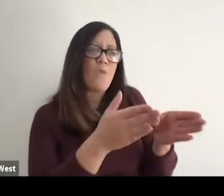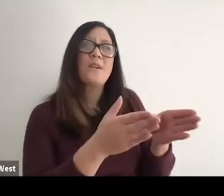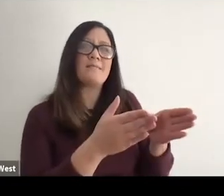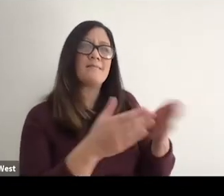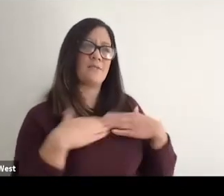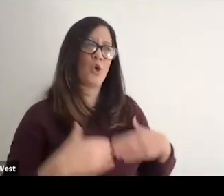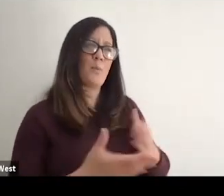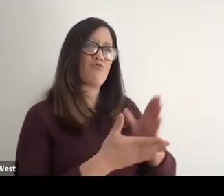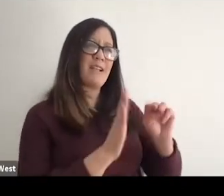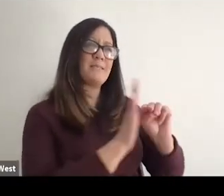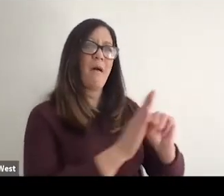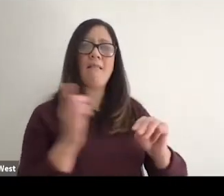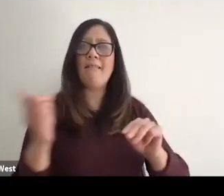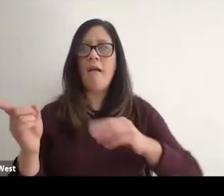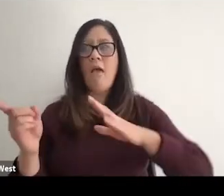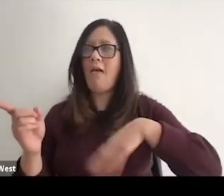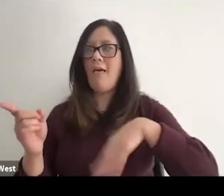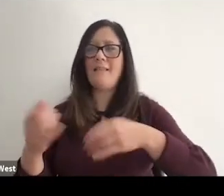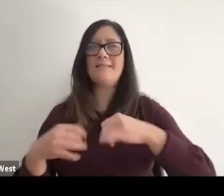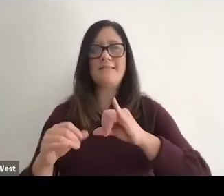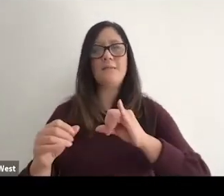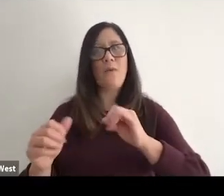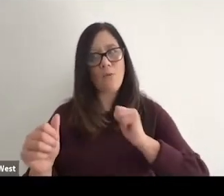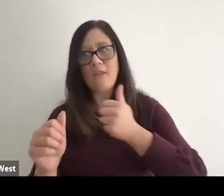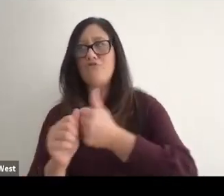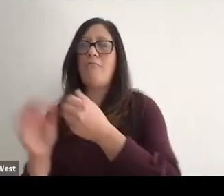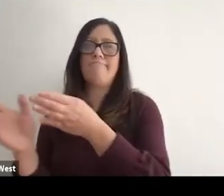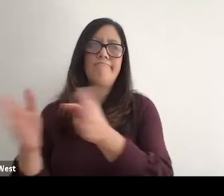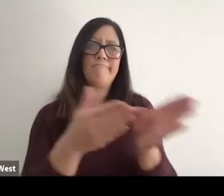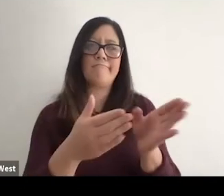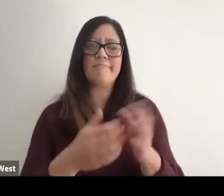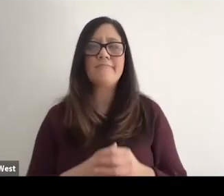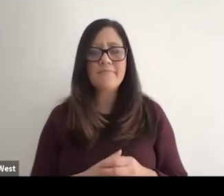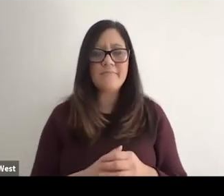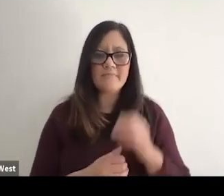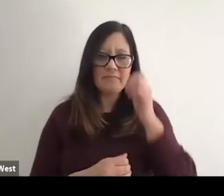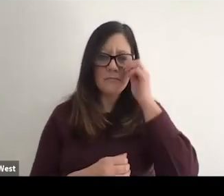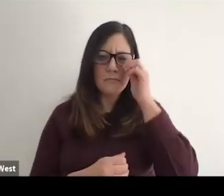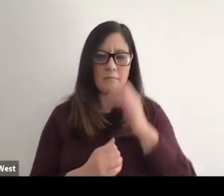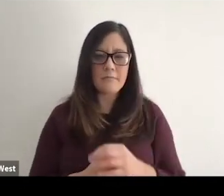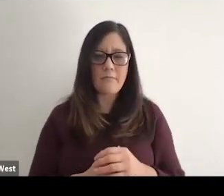We solve a lot of lot of touching up to do in medicine and Healthcare.